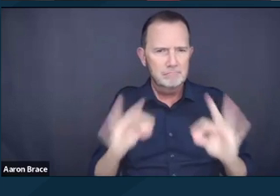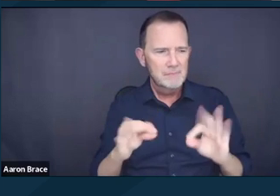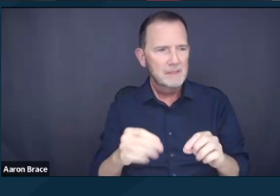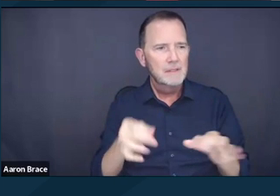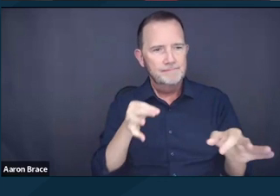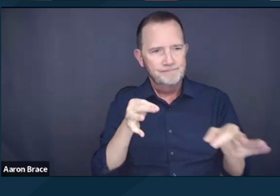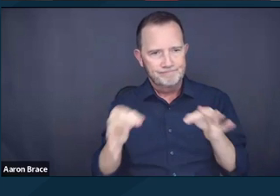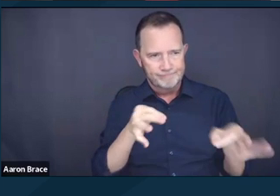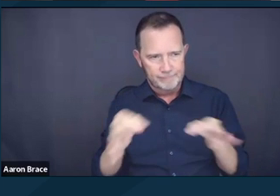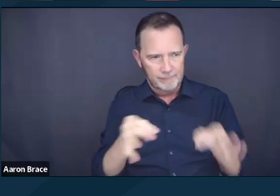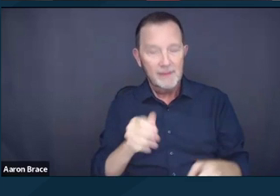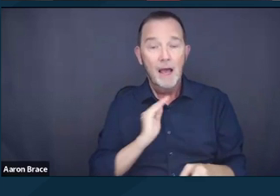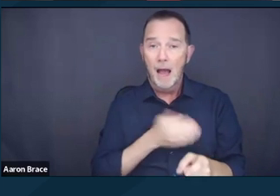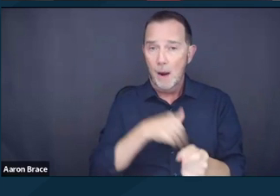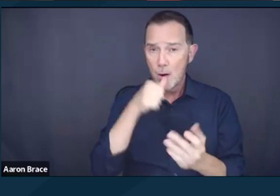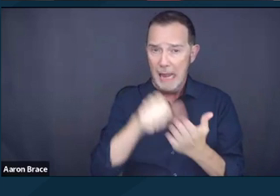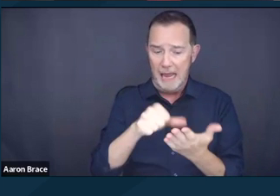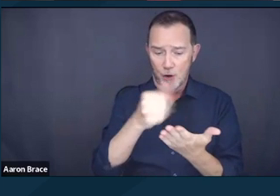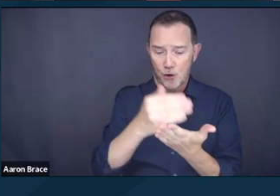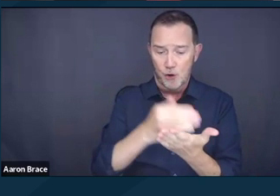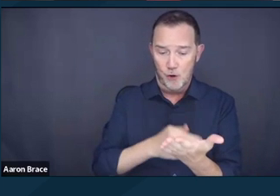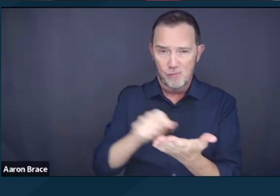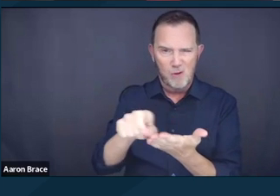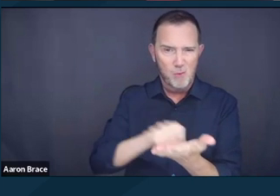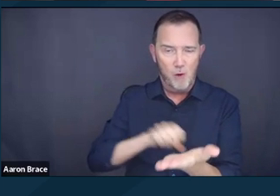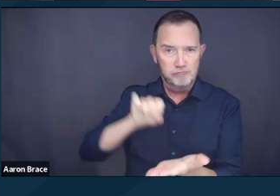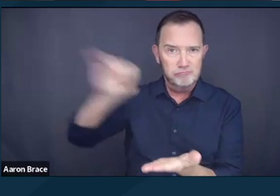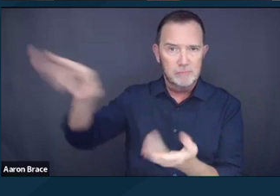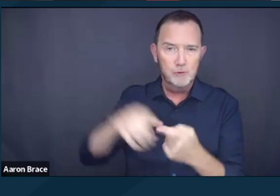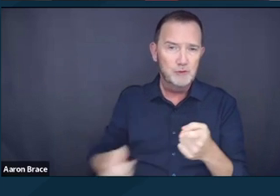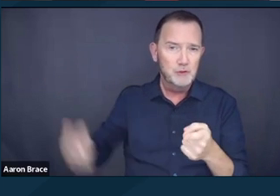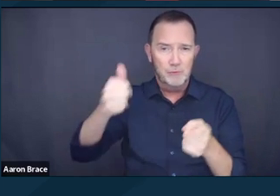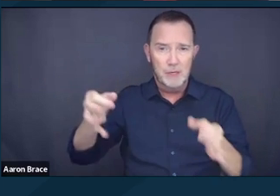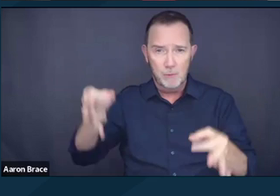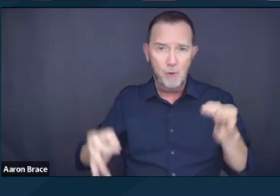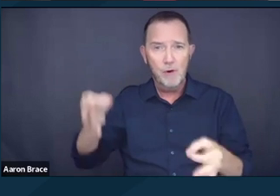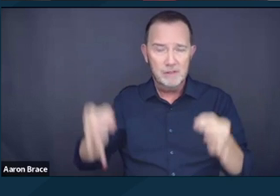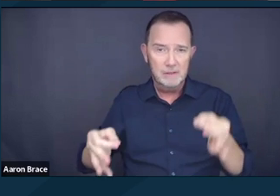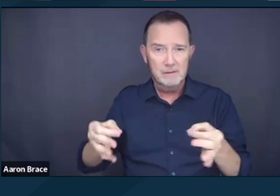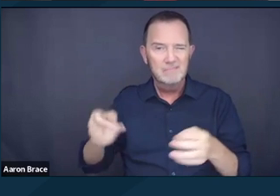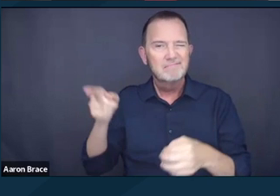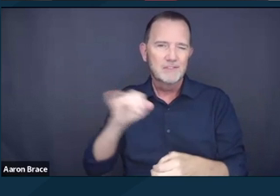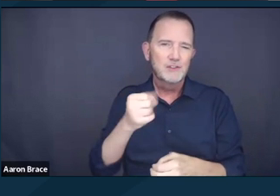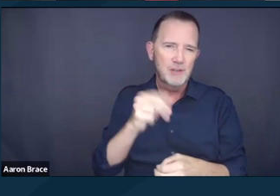or friend of the court brief the Bazelon Center coordinated for the Johnson versus Grants Pass case